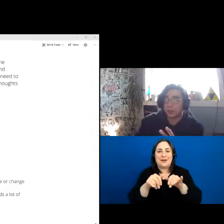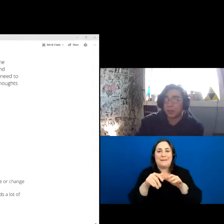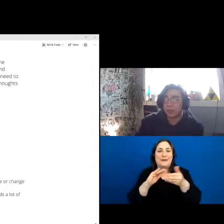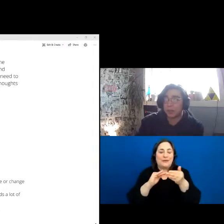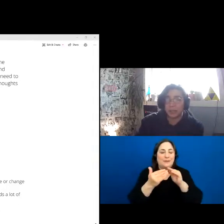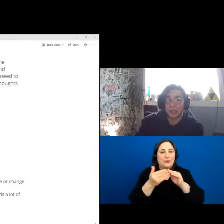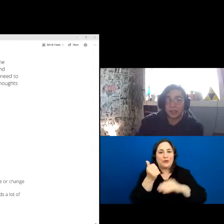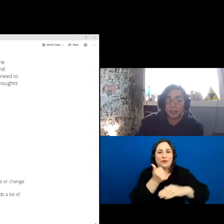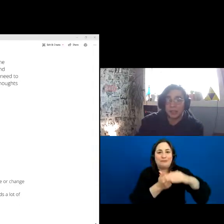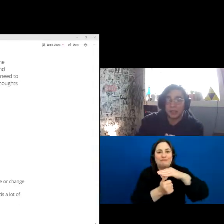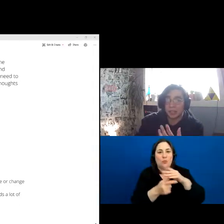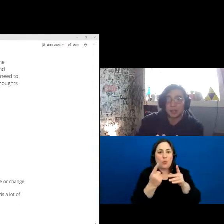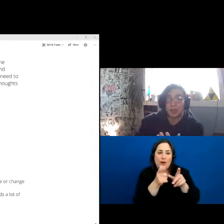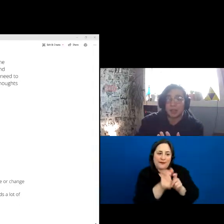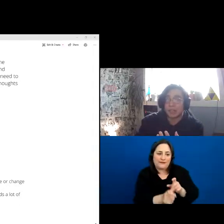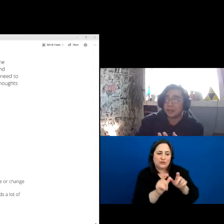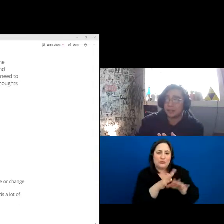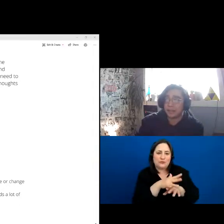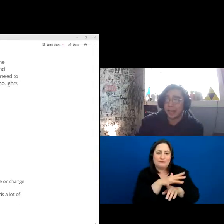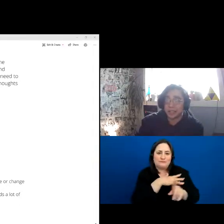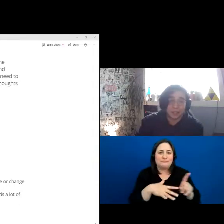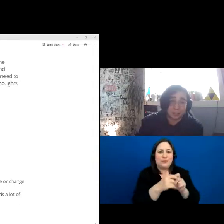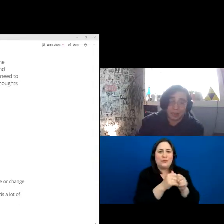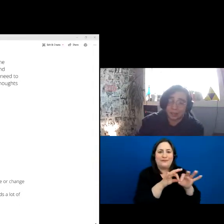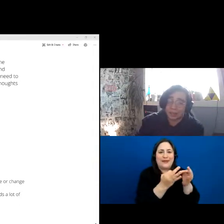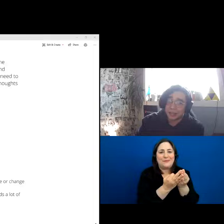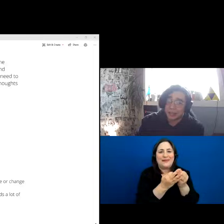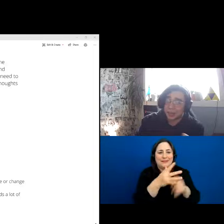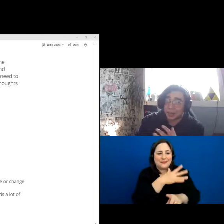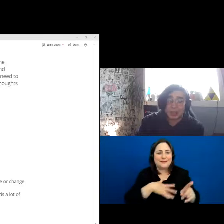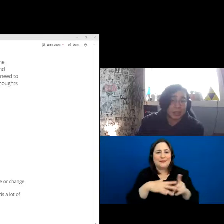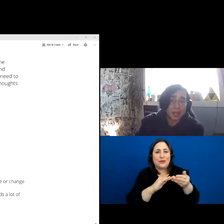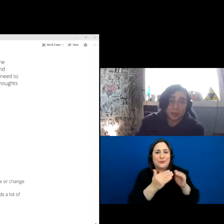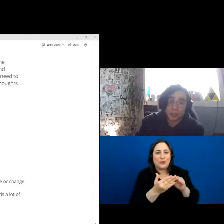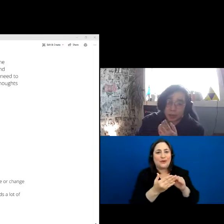by family, and the community, and lastly the land. And they all take care of each other.